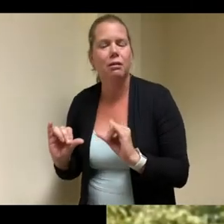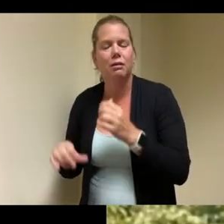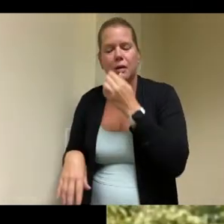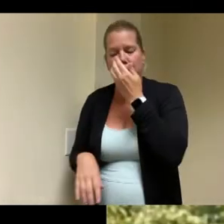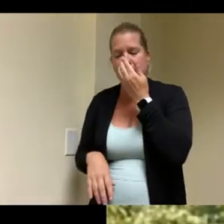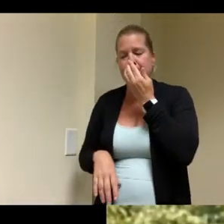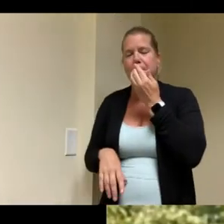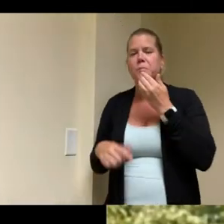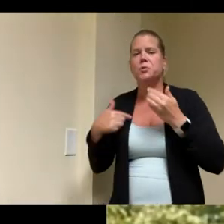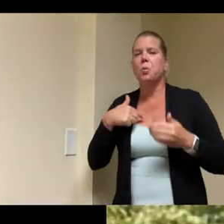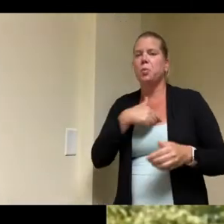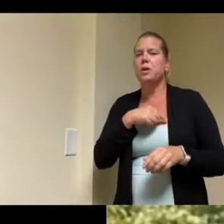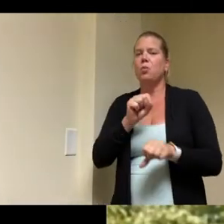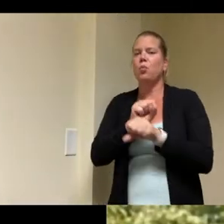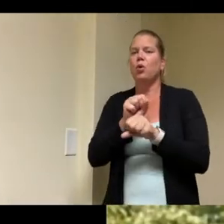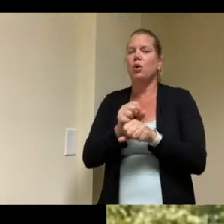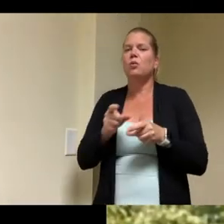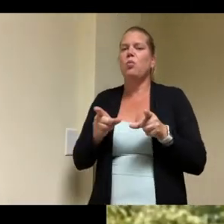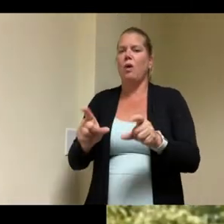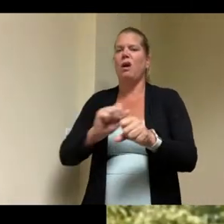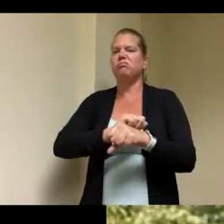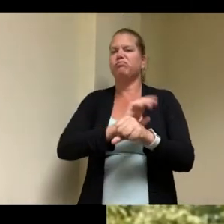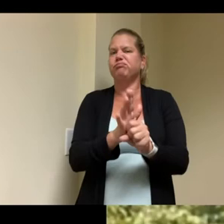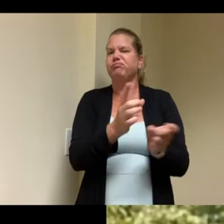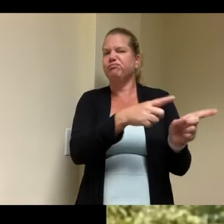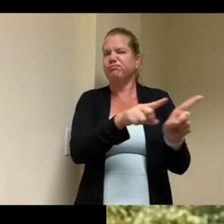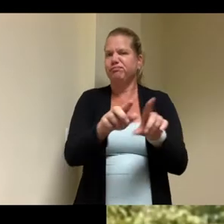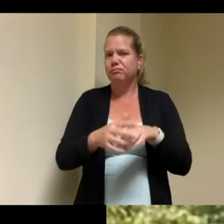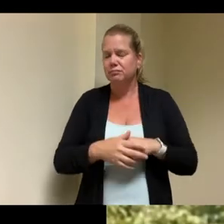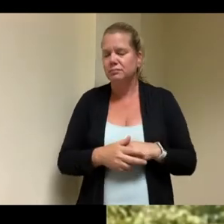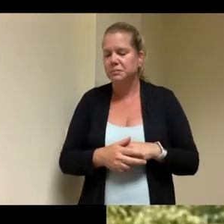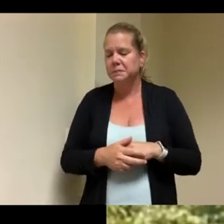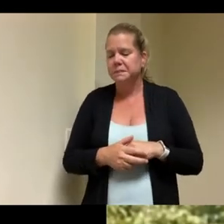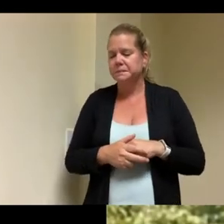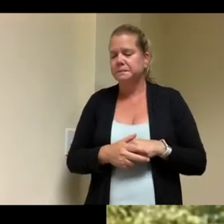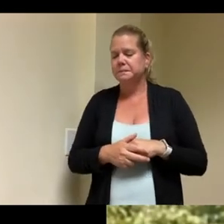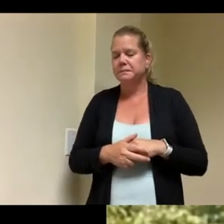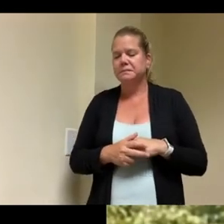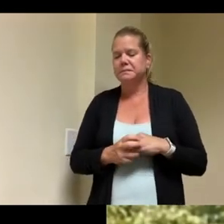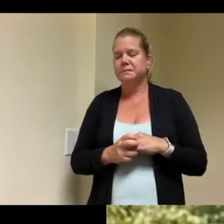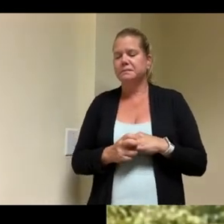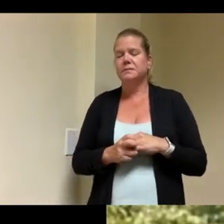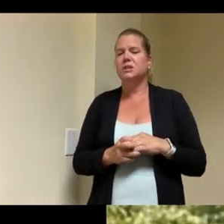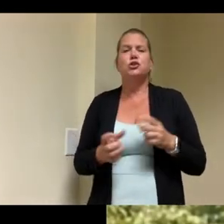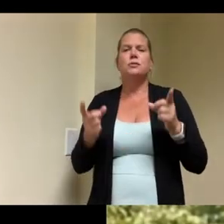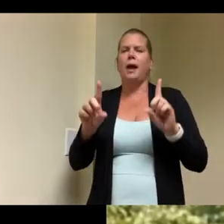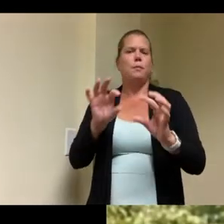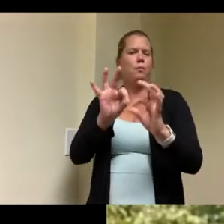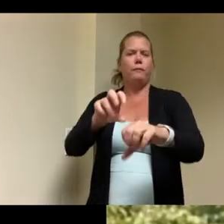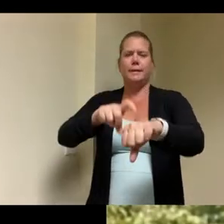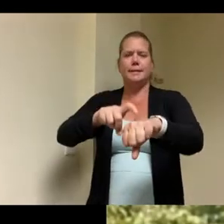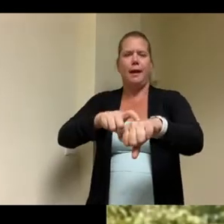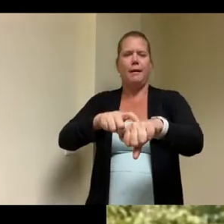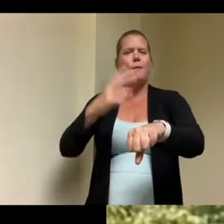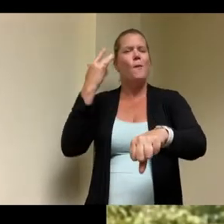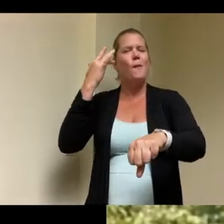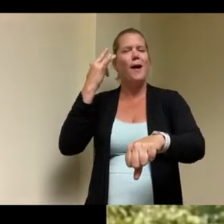the the phasing of the construction worked well that way and that we could be outside and work in doing exterior work um so